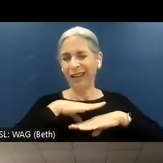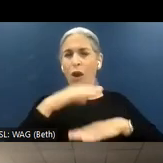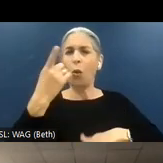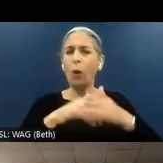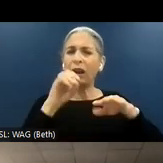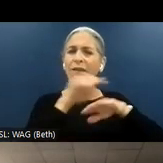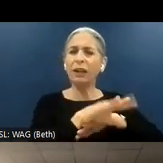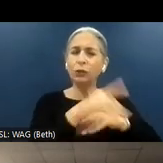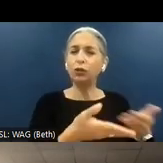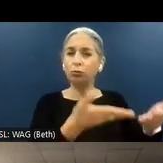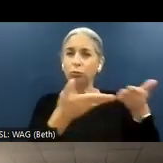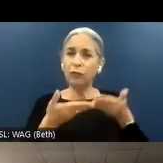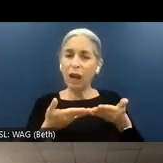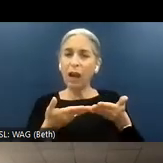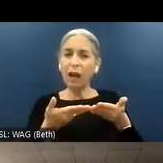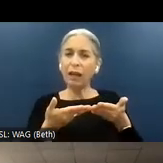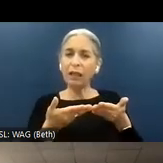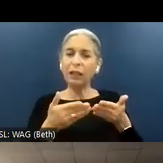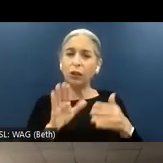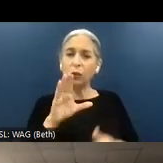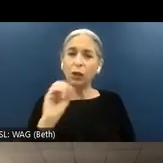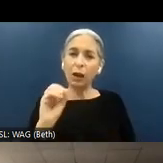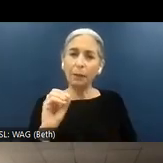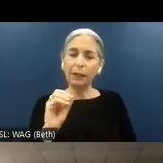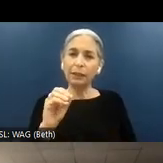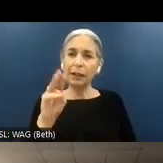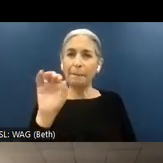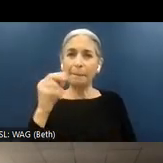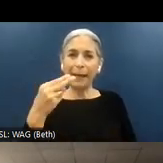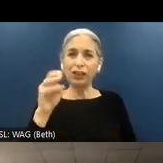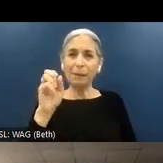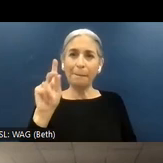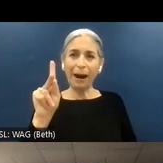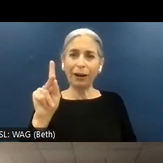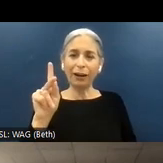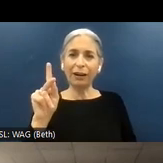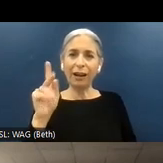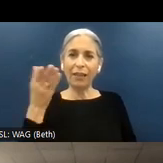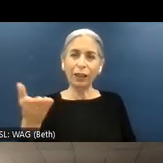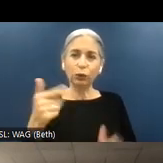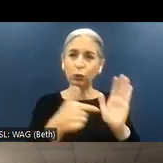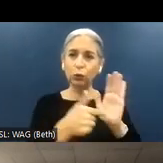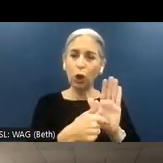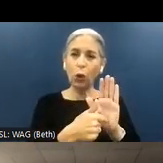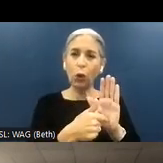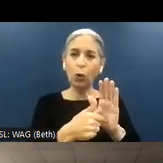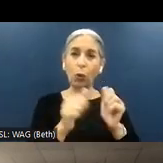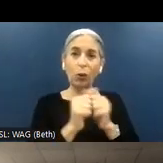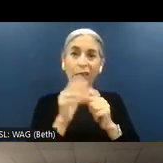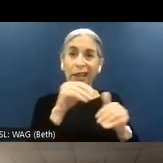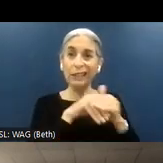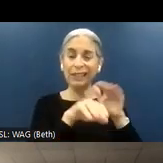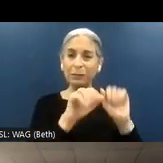would you give to help companies benchmark where they are on accessibility, and what